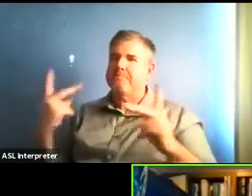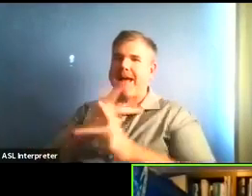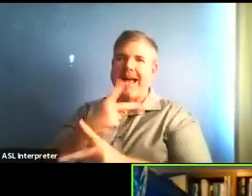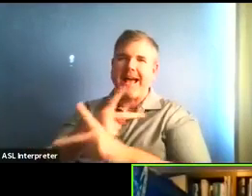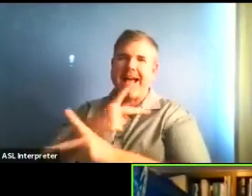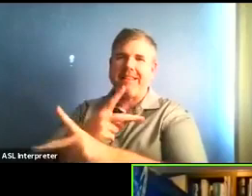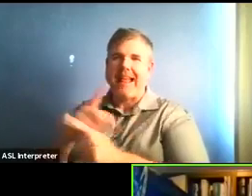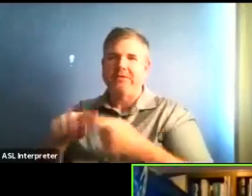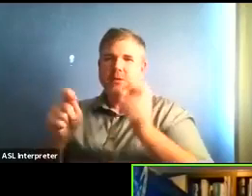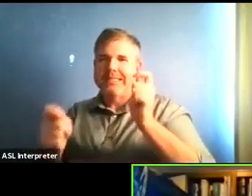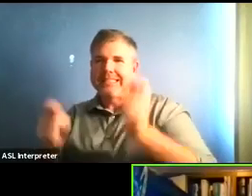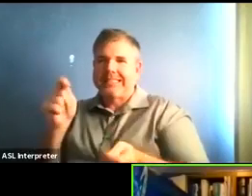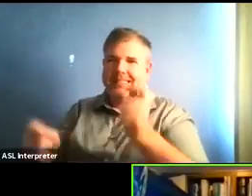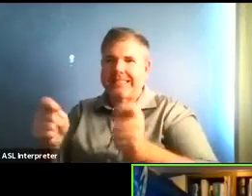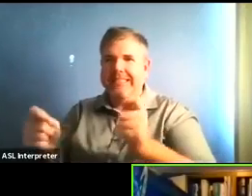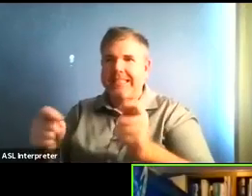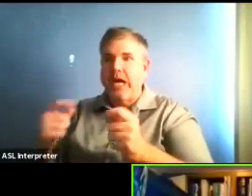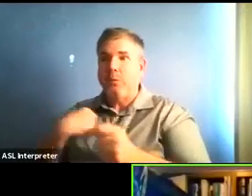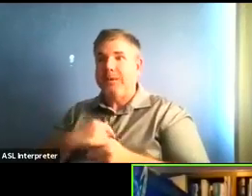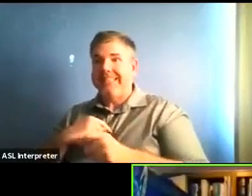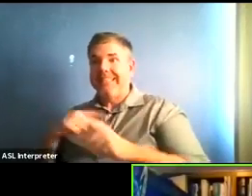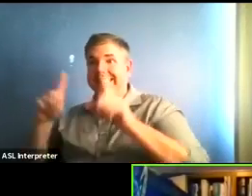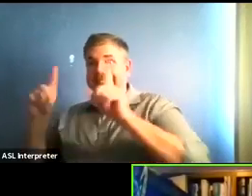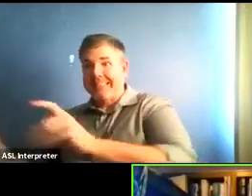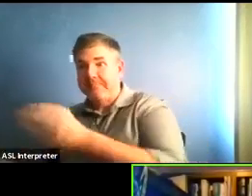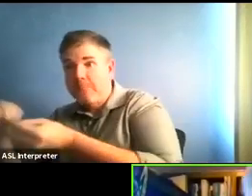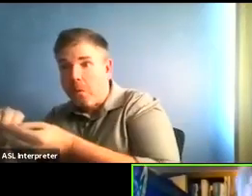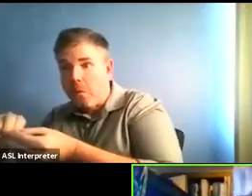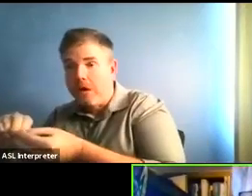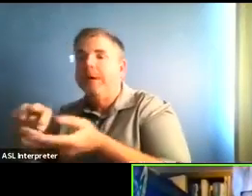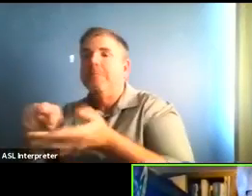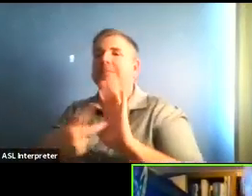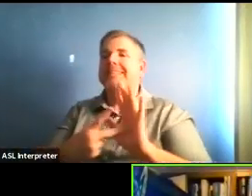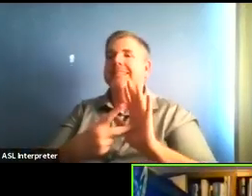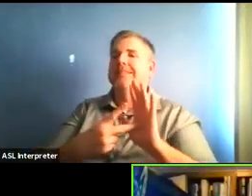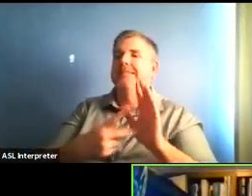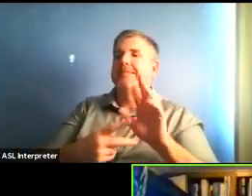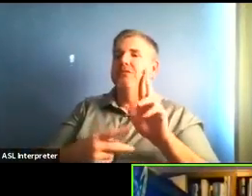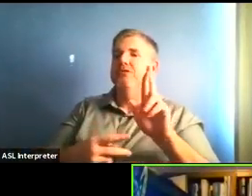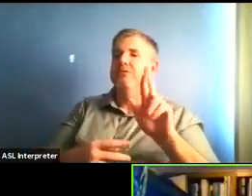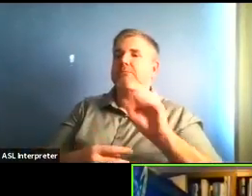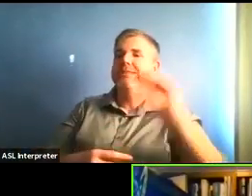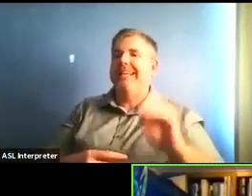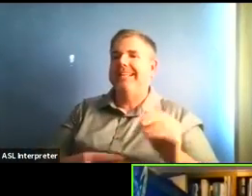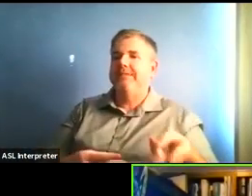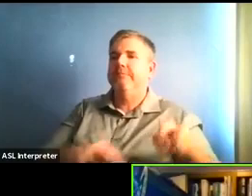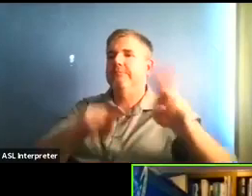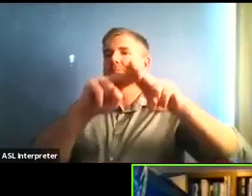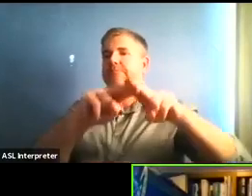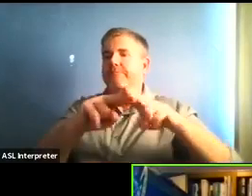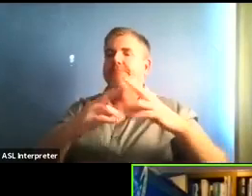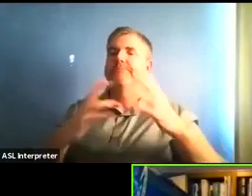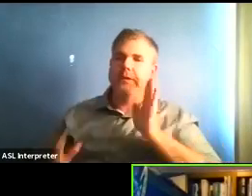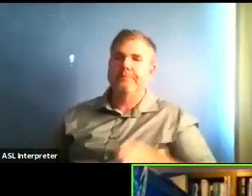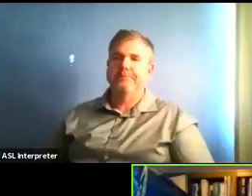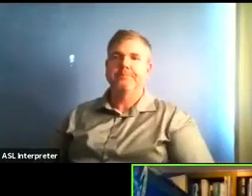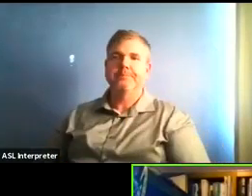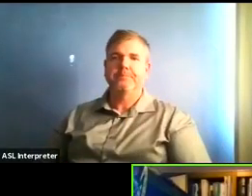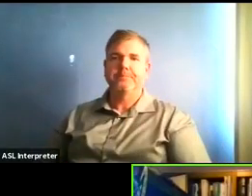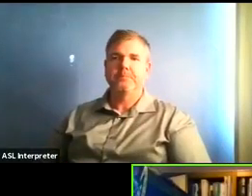So we're we're getting closer, it seems, every day. Let's turn again to do